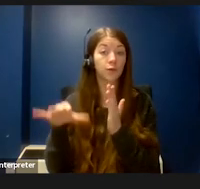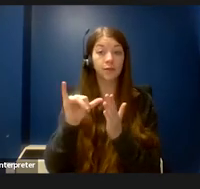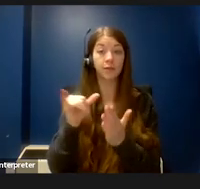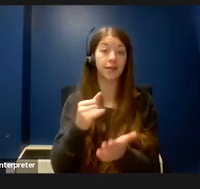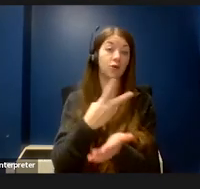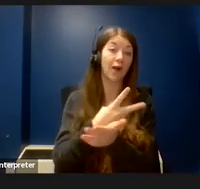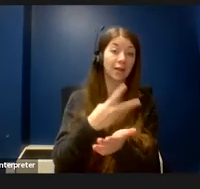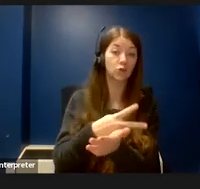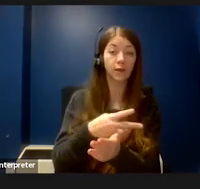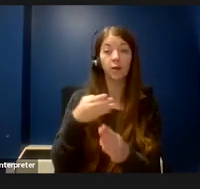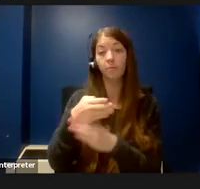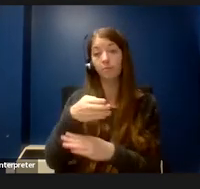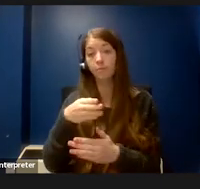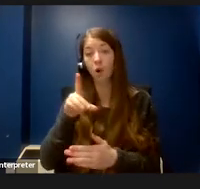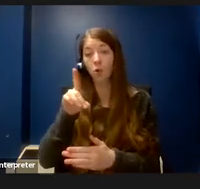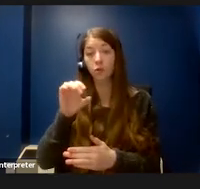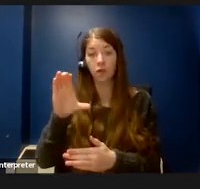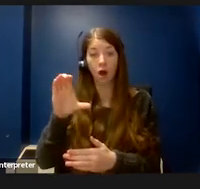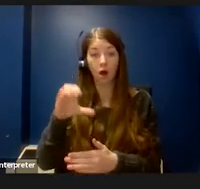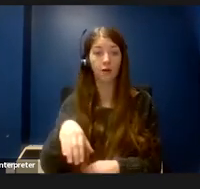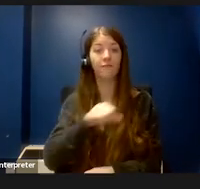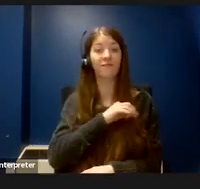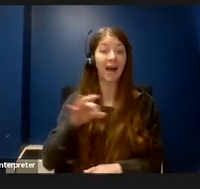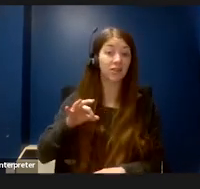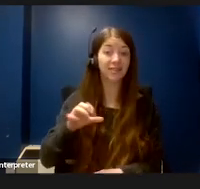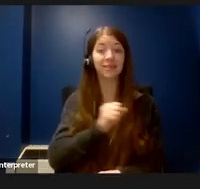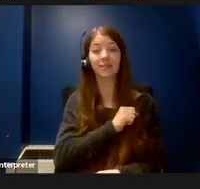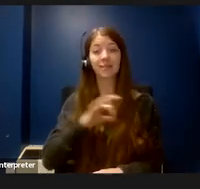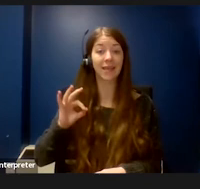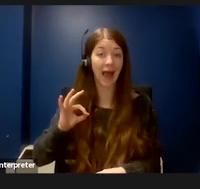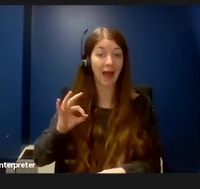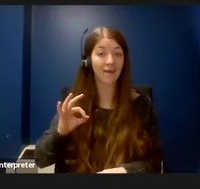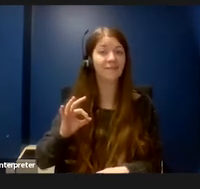faculty, and staff, it's less clear of who to ask for an accommodation.